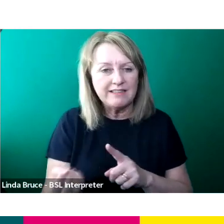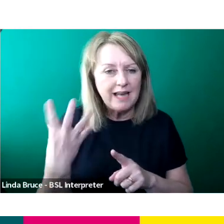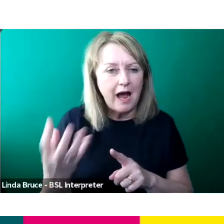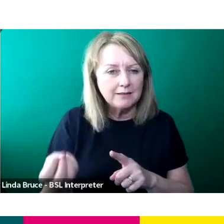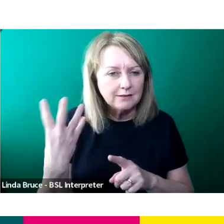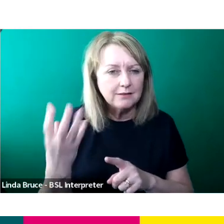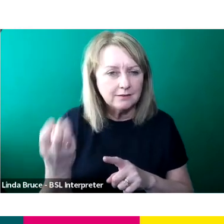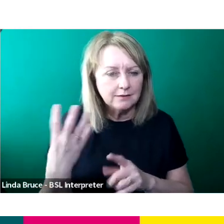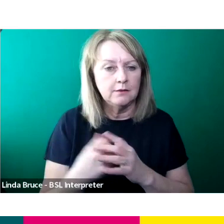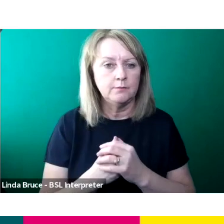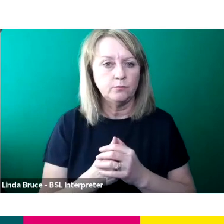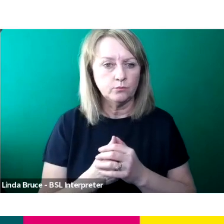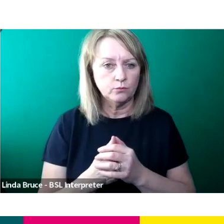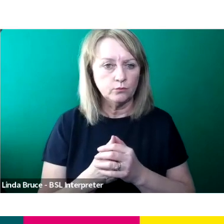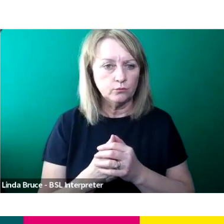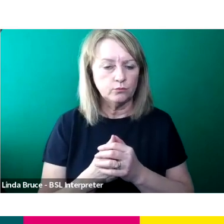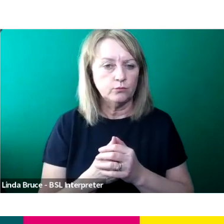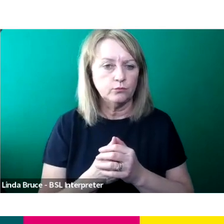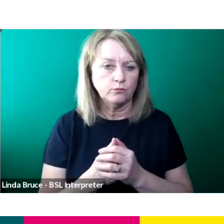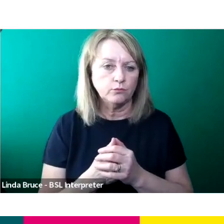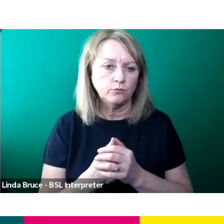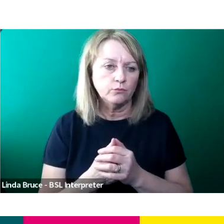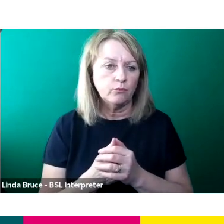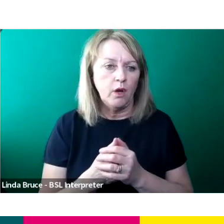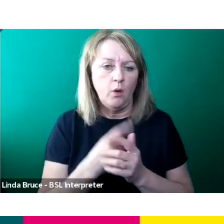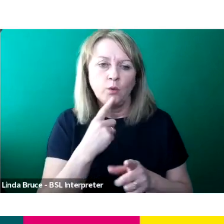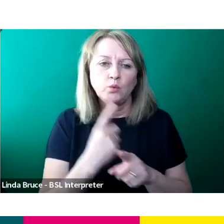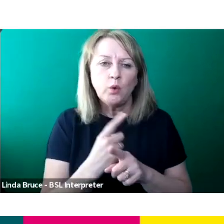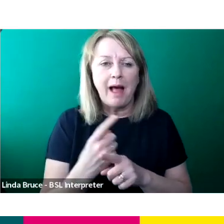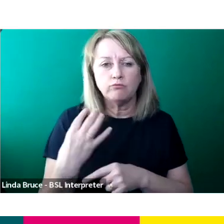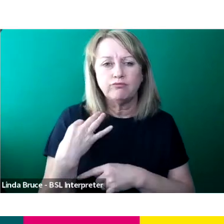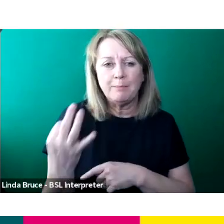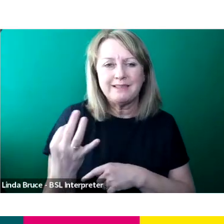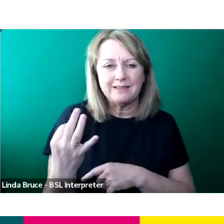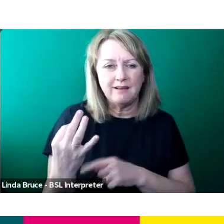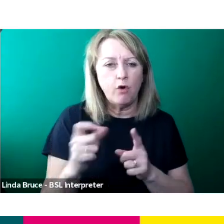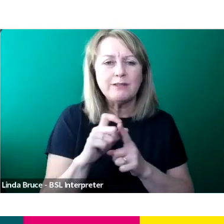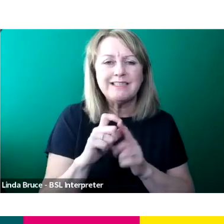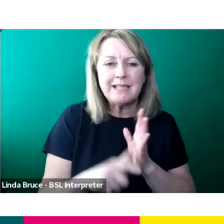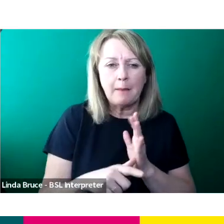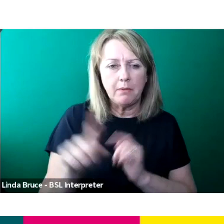We just want to really touch on the representation of disabled people at ITV in this section.